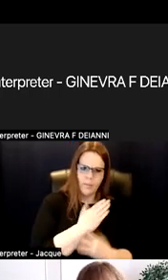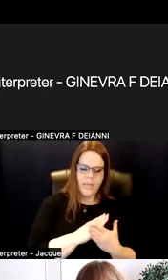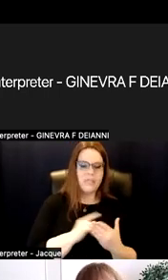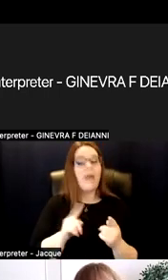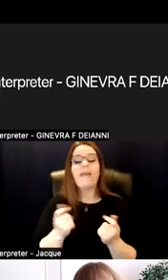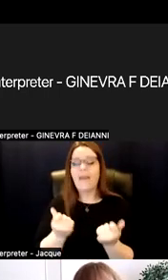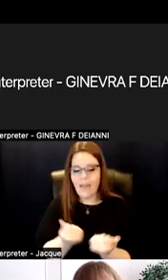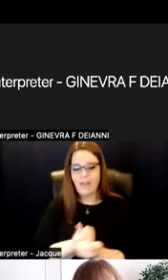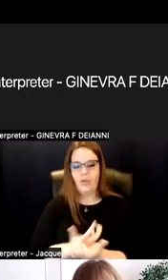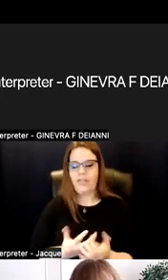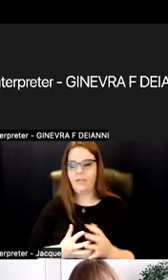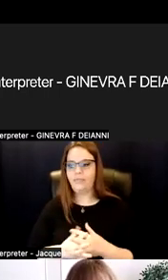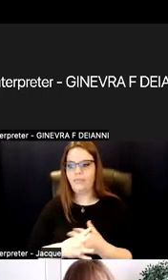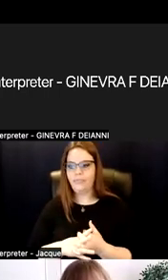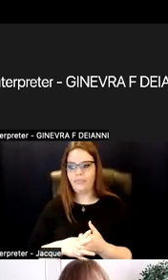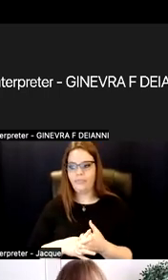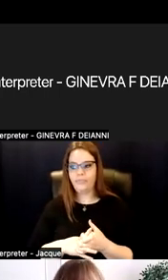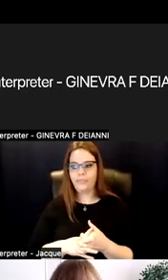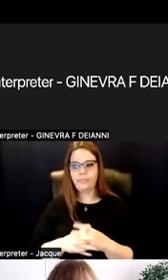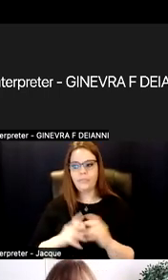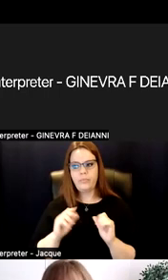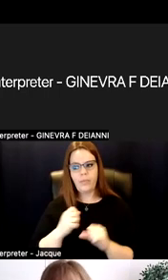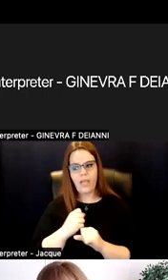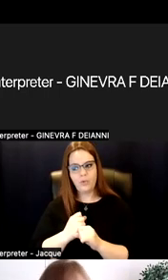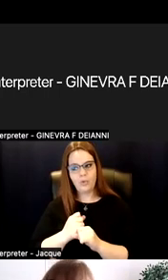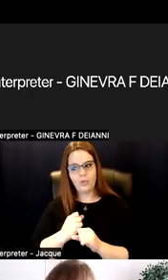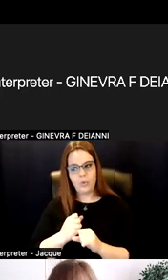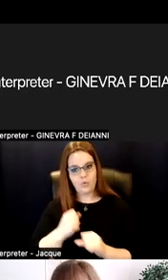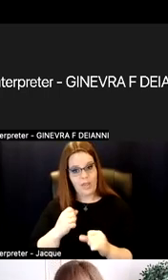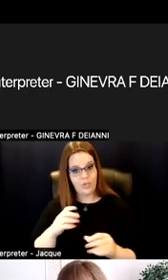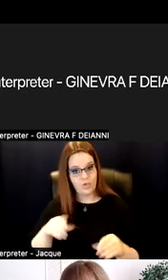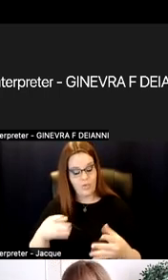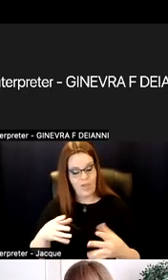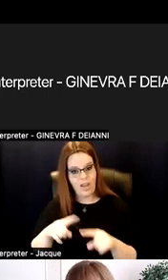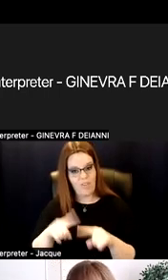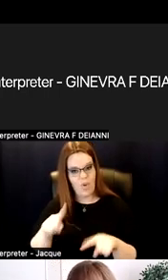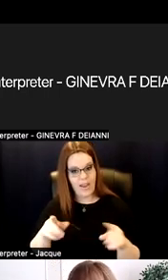Can you stretch yourself to provide variety of ways across your course?